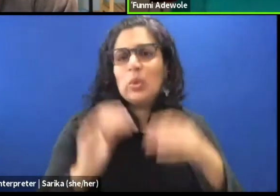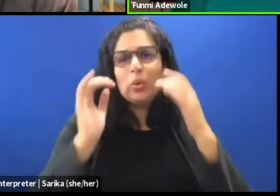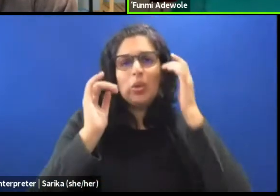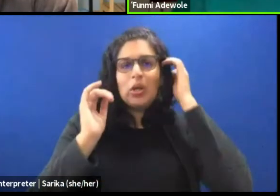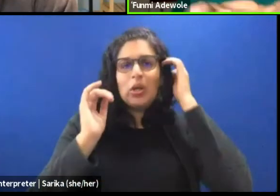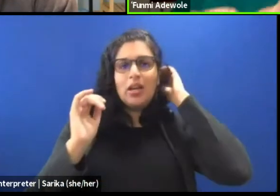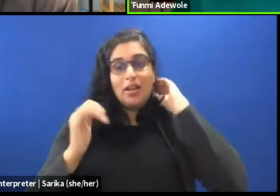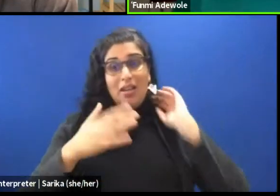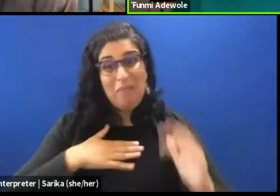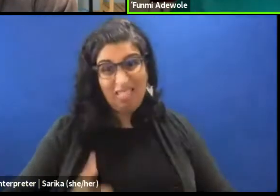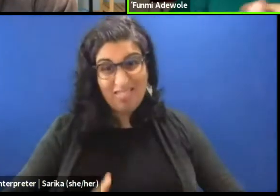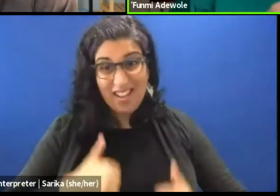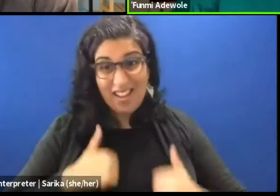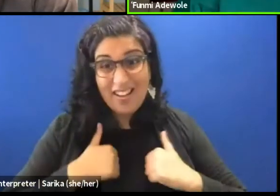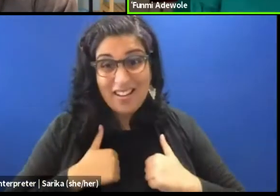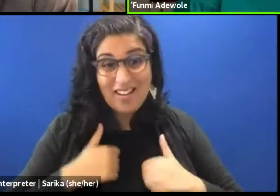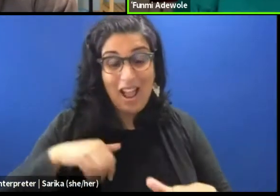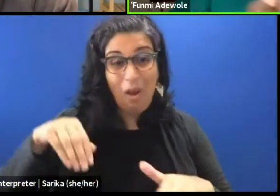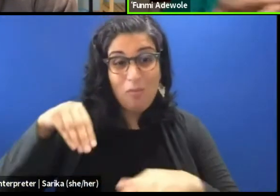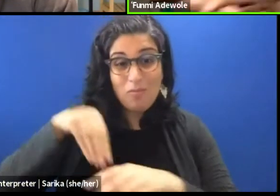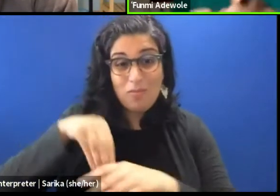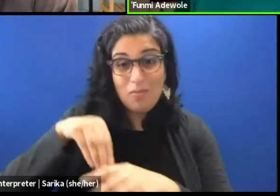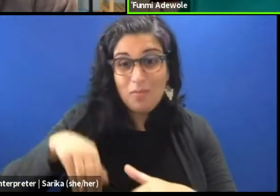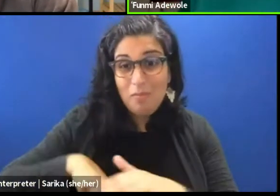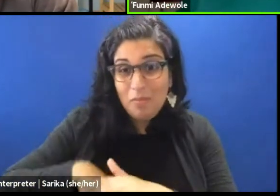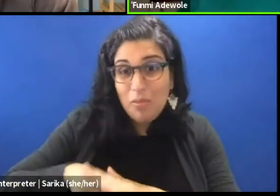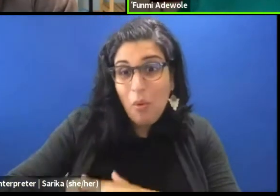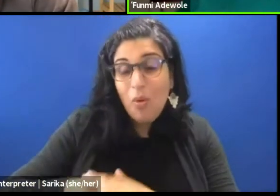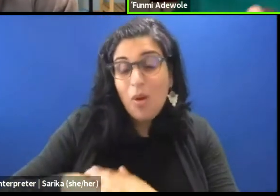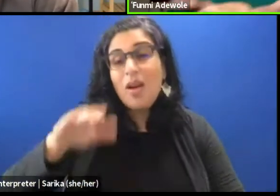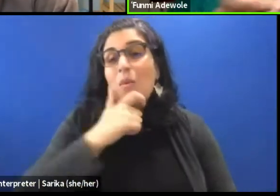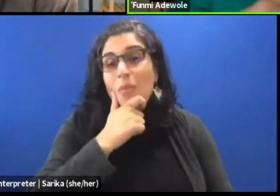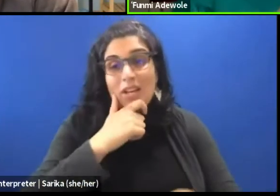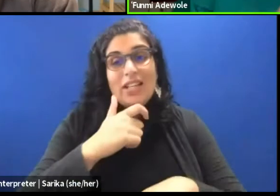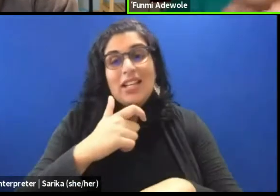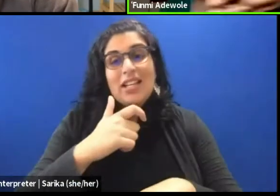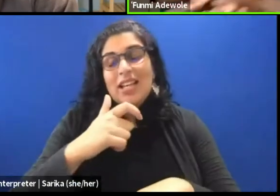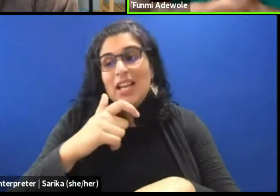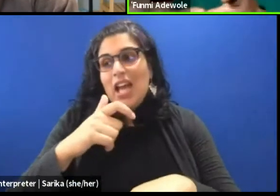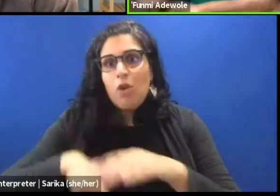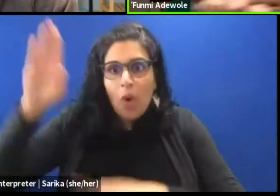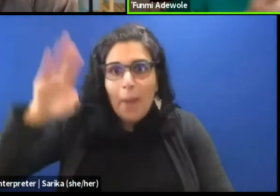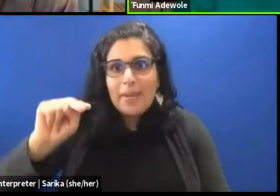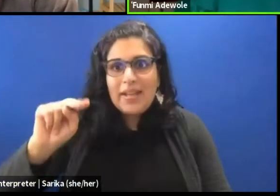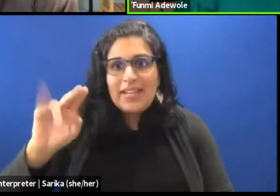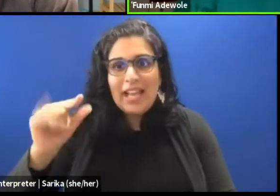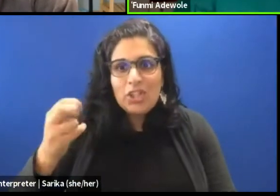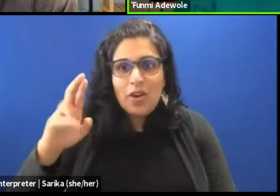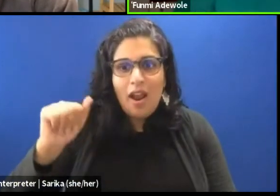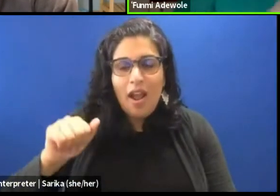The fact that I was born in Britain, I grew up in Nigeria, then I went back to Britain. I think that that kind of journey,